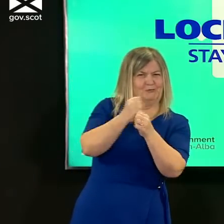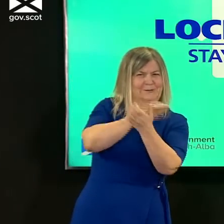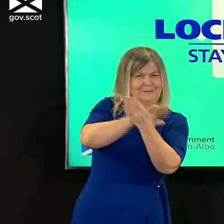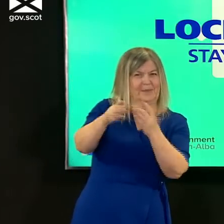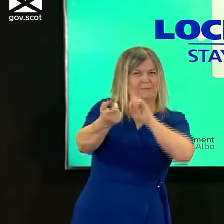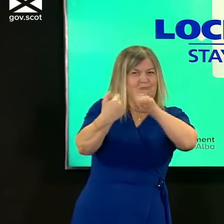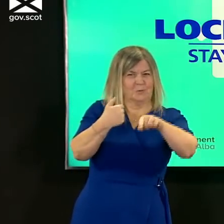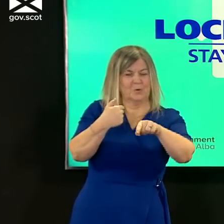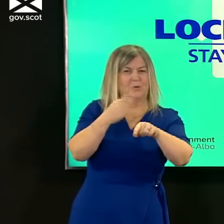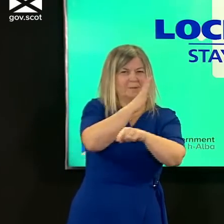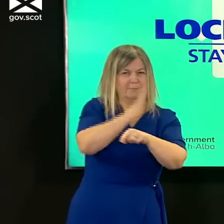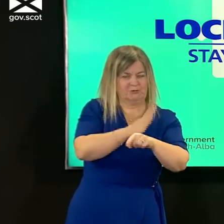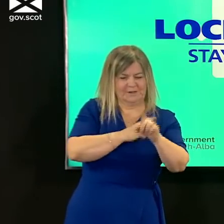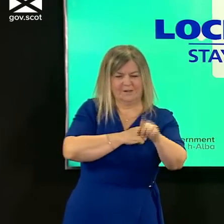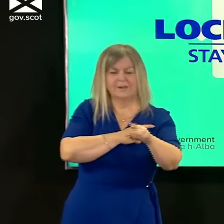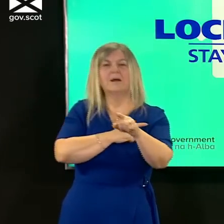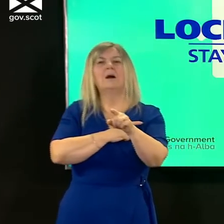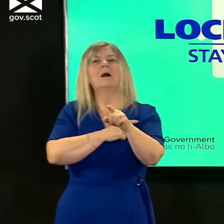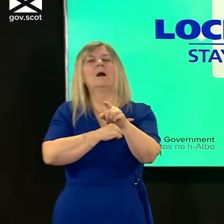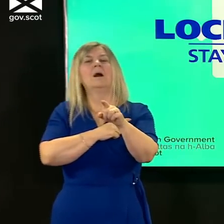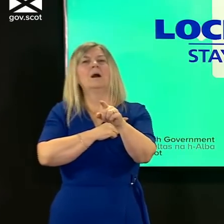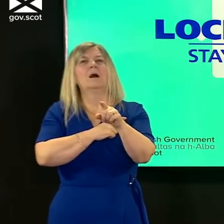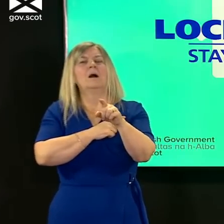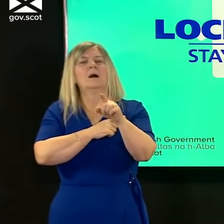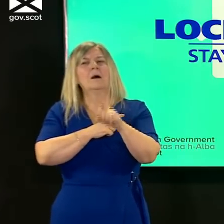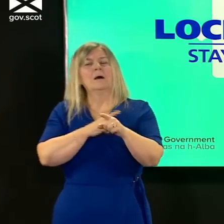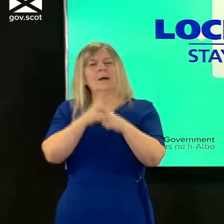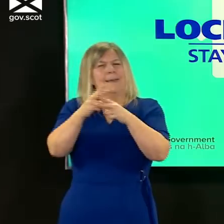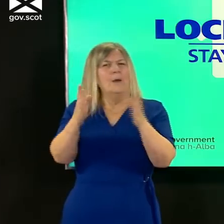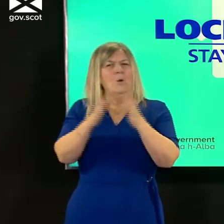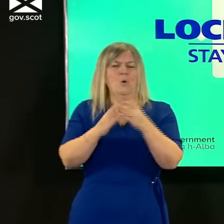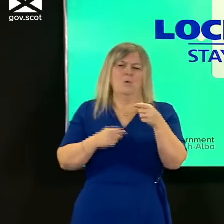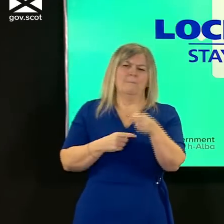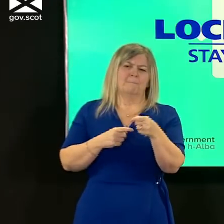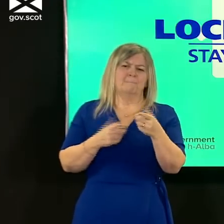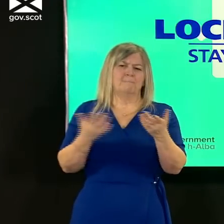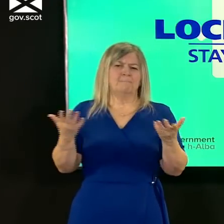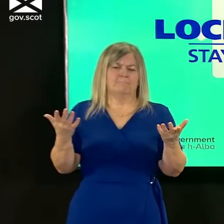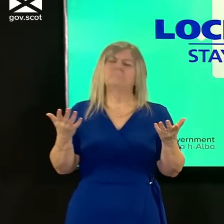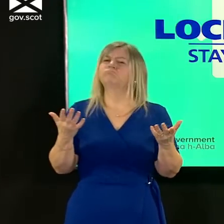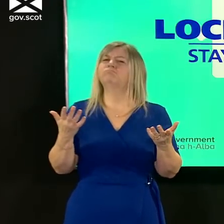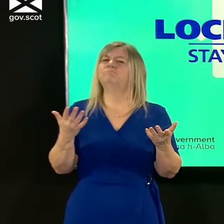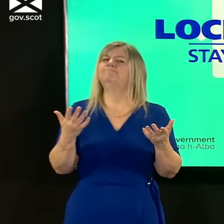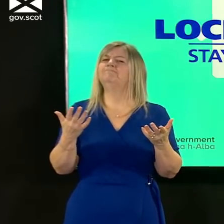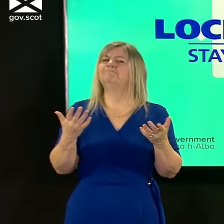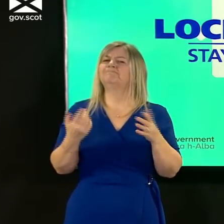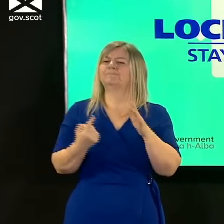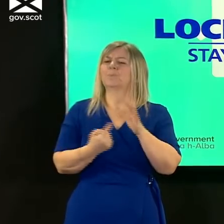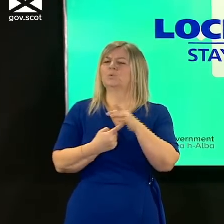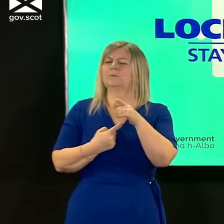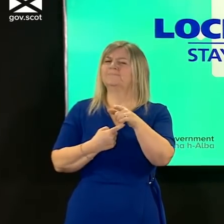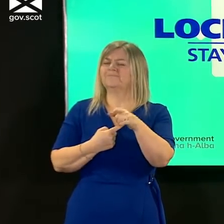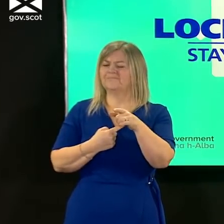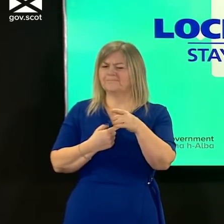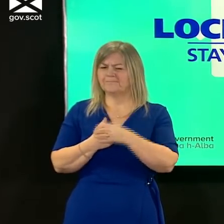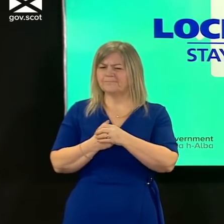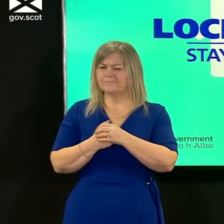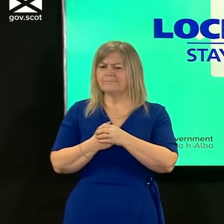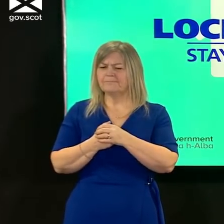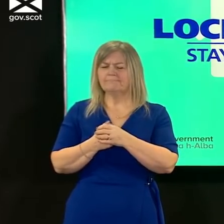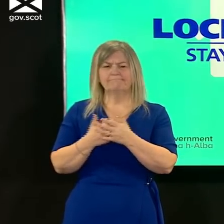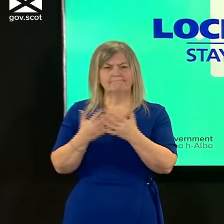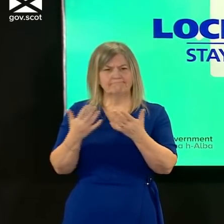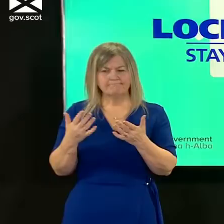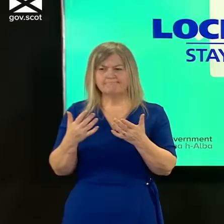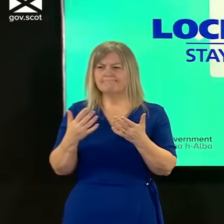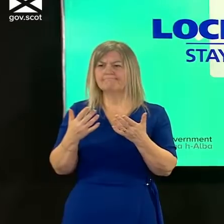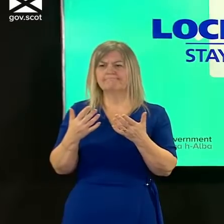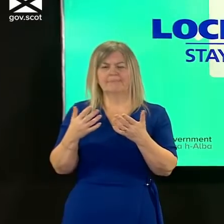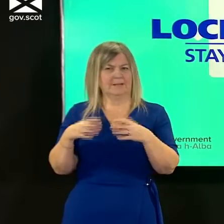the brazilian variant on on care homes it is an important start to the situation in care homes